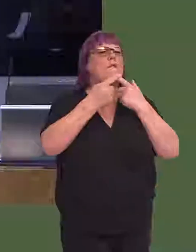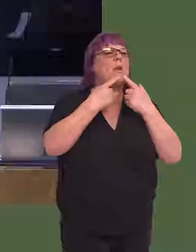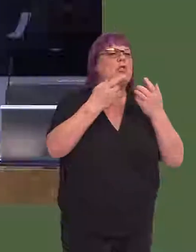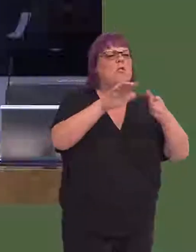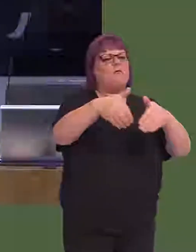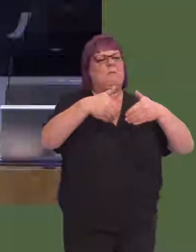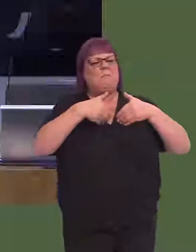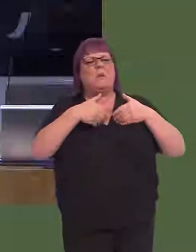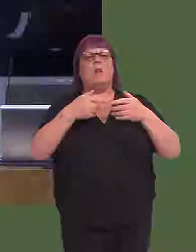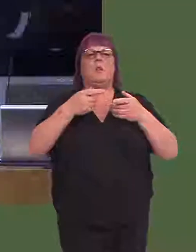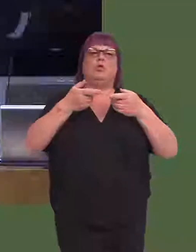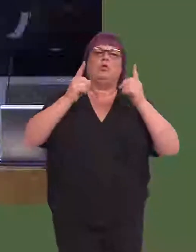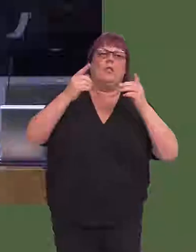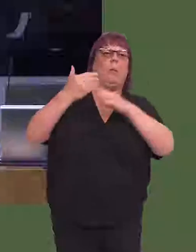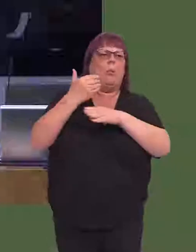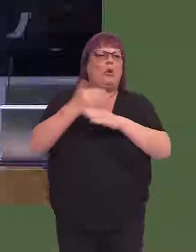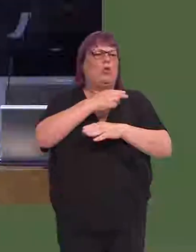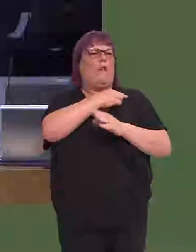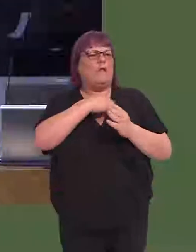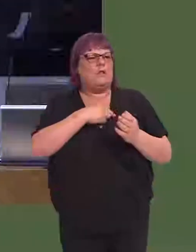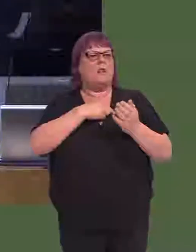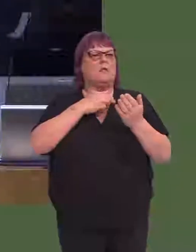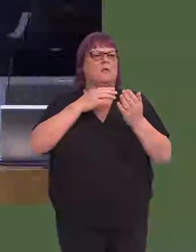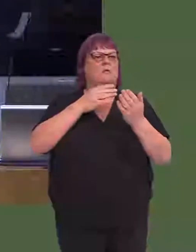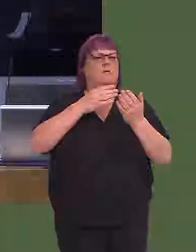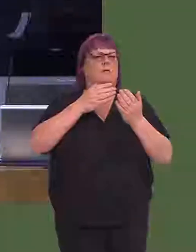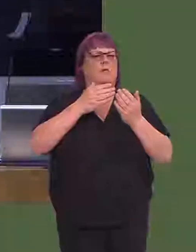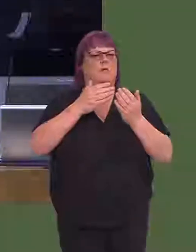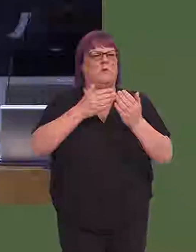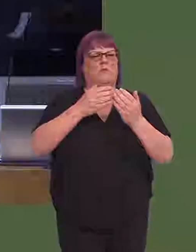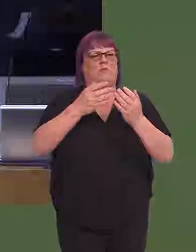corporate ownership and accountability; the chief operational officer's portfolio was